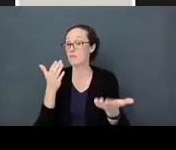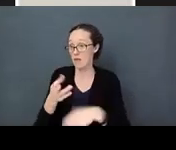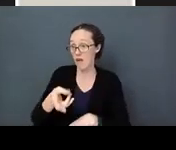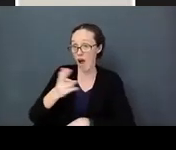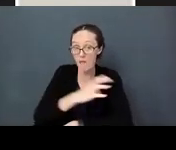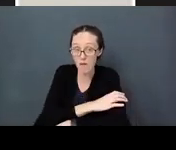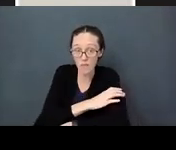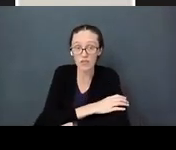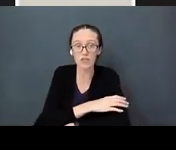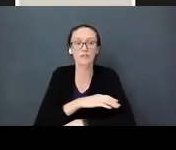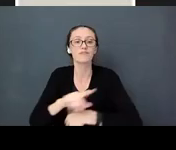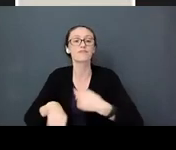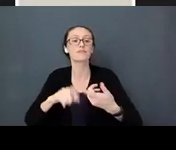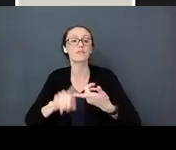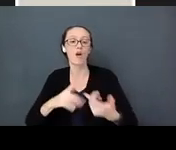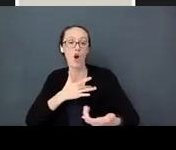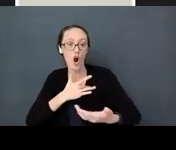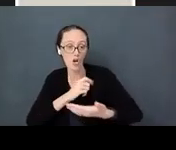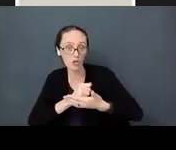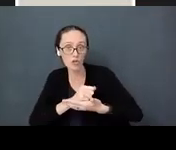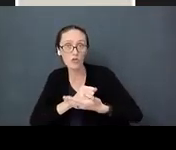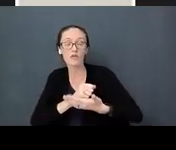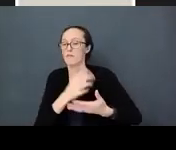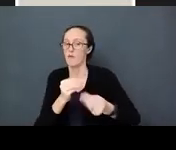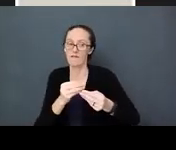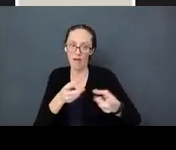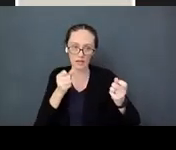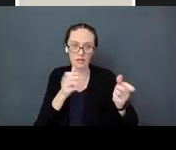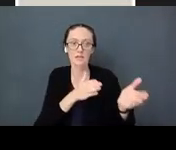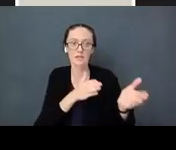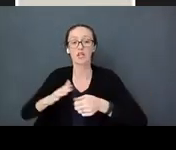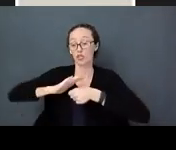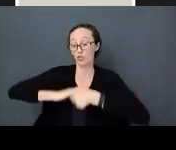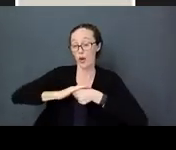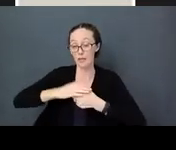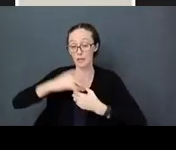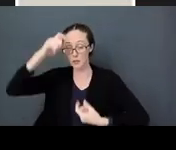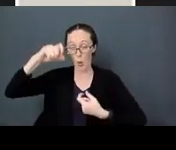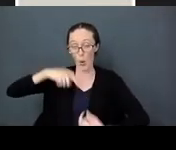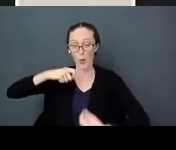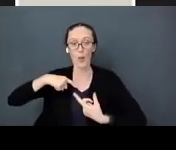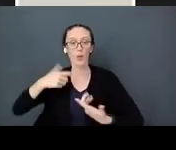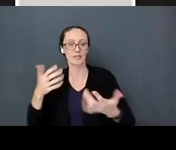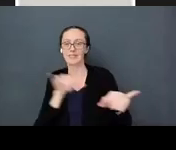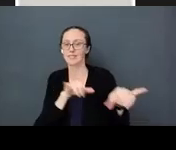have increased heart rate, stress hormones, cortisol just like adults. For adults it can